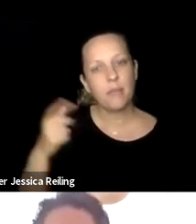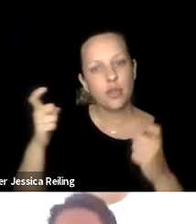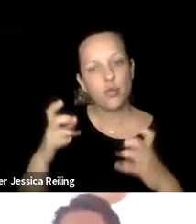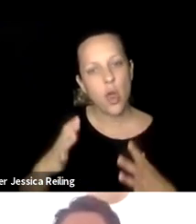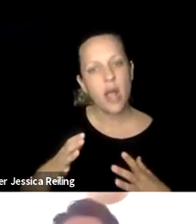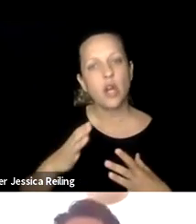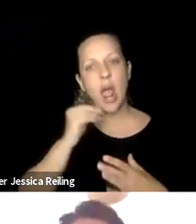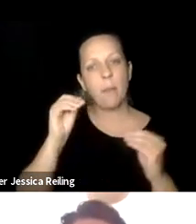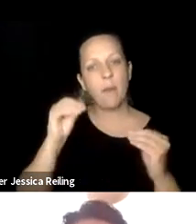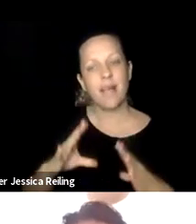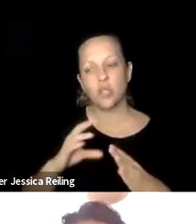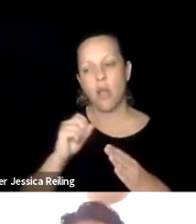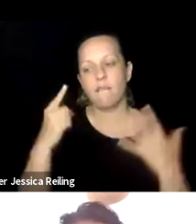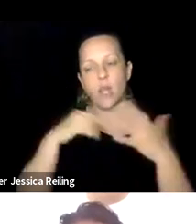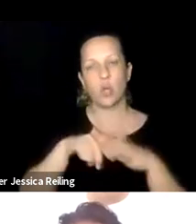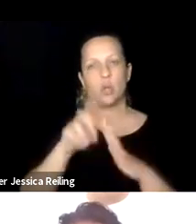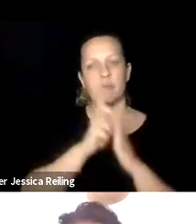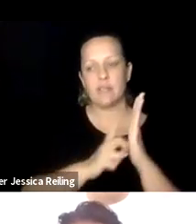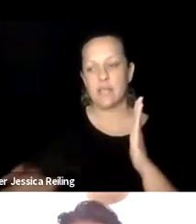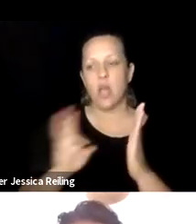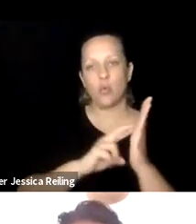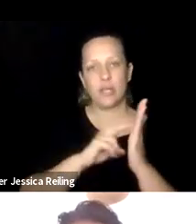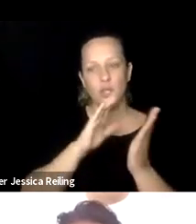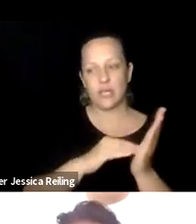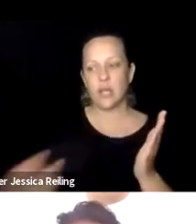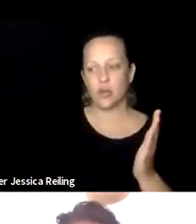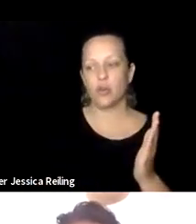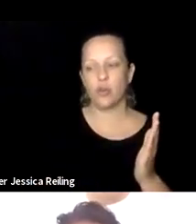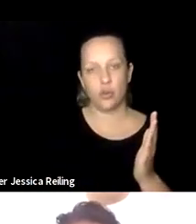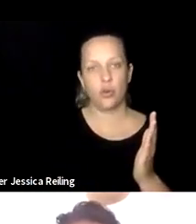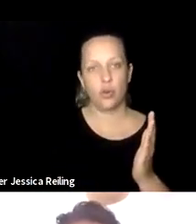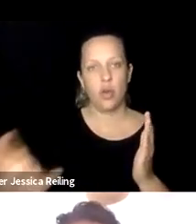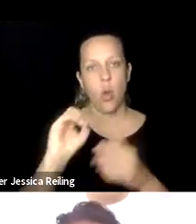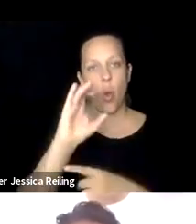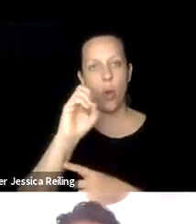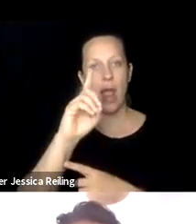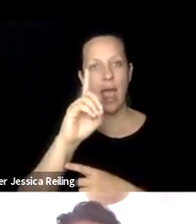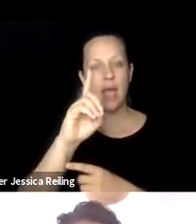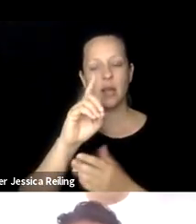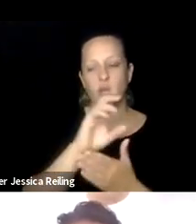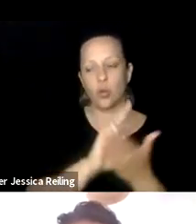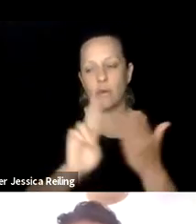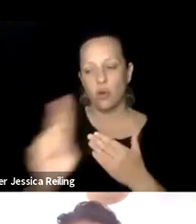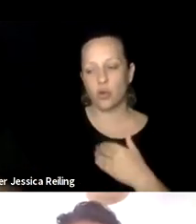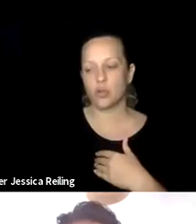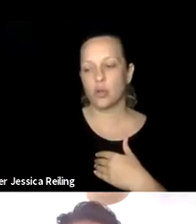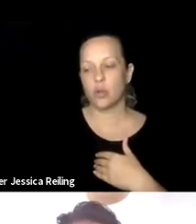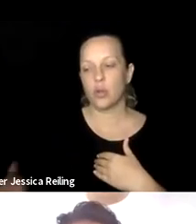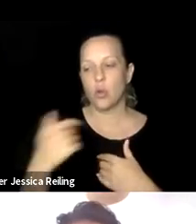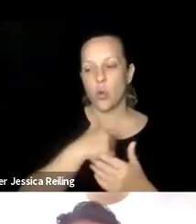question? >> JUTTA TREVIRANUS: Thank you. I am Jutta Treviranus, I'm the director and professor of the Inclusive